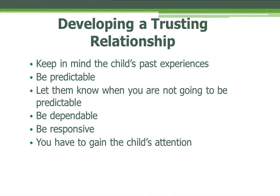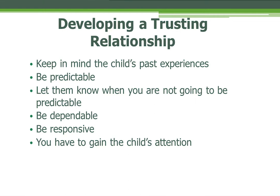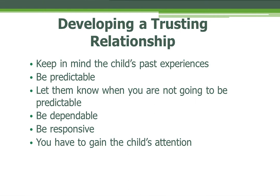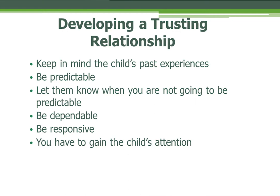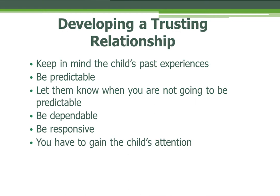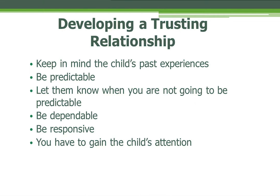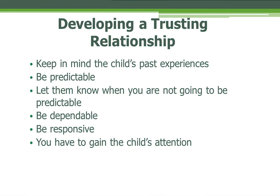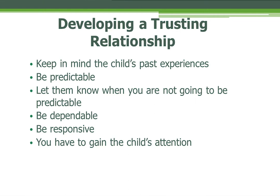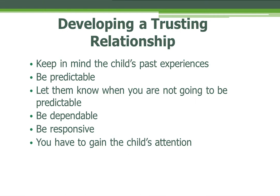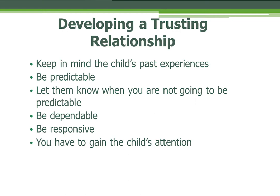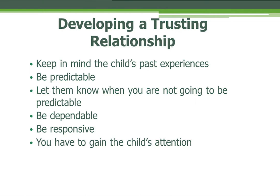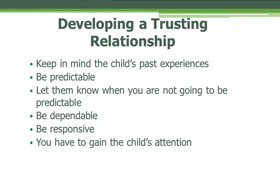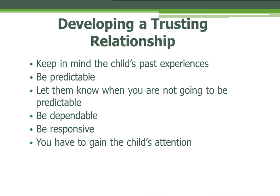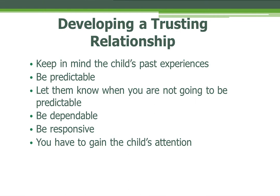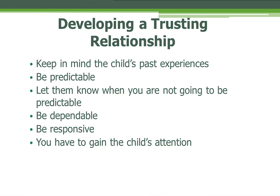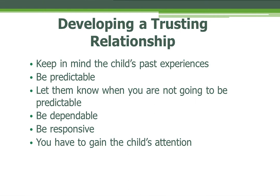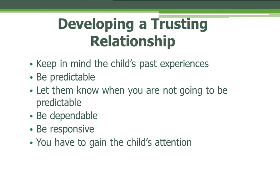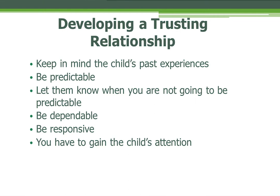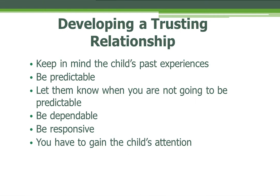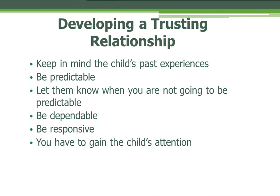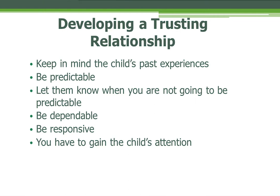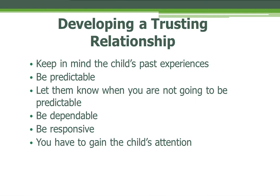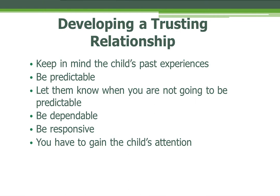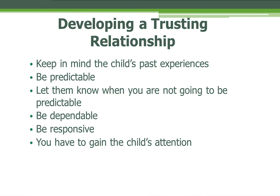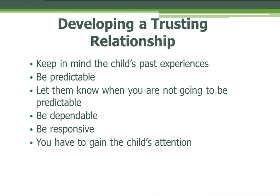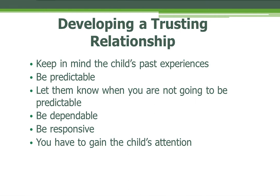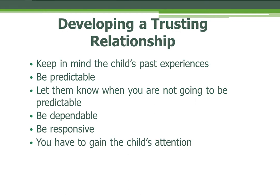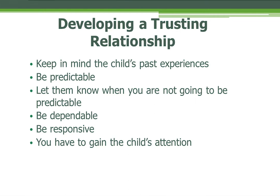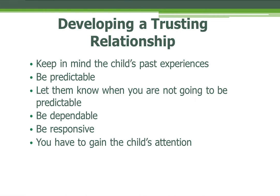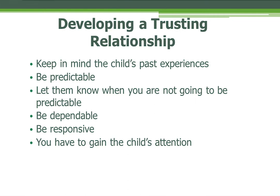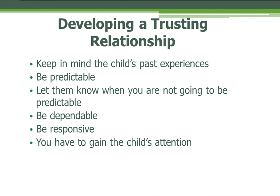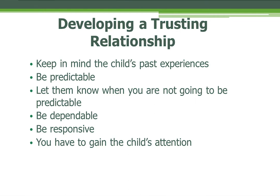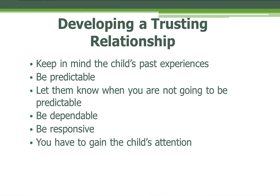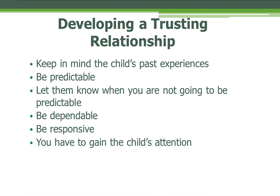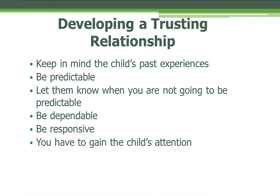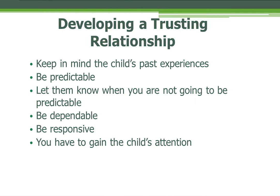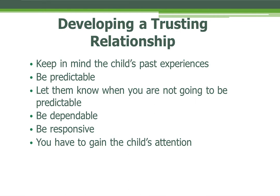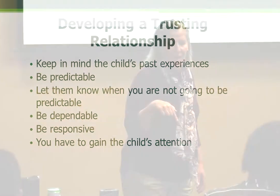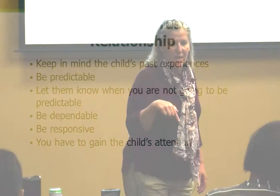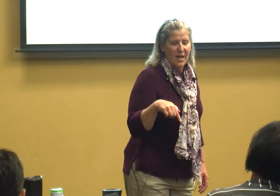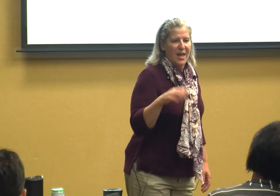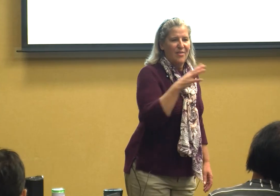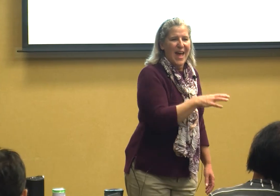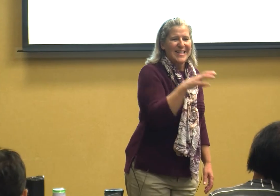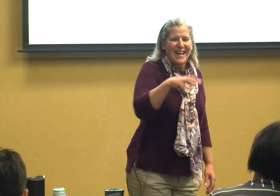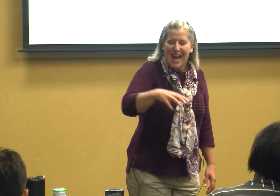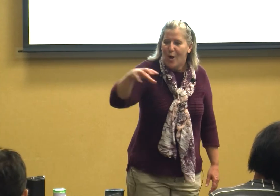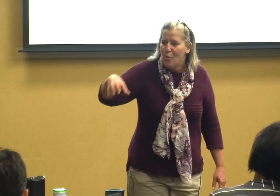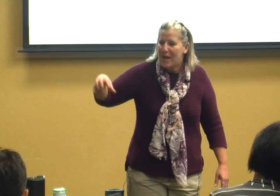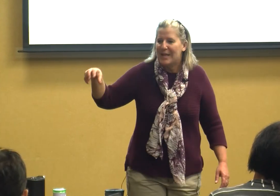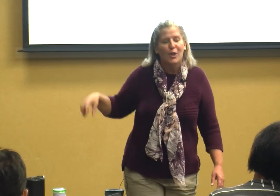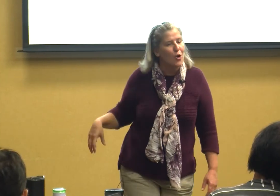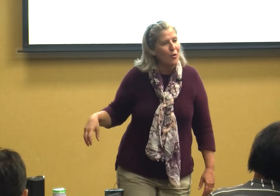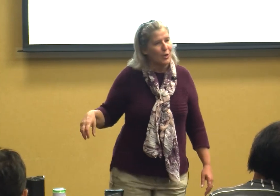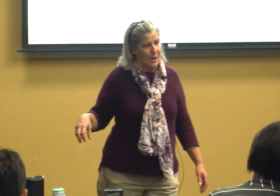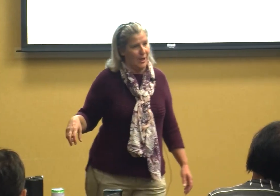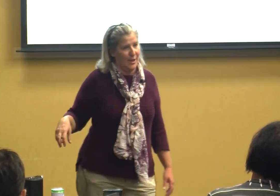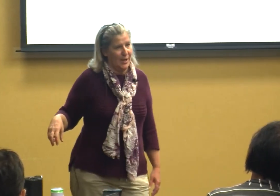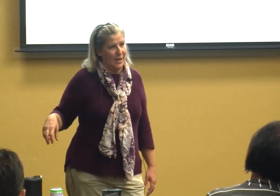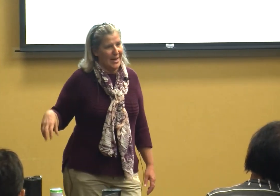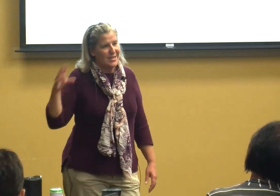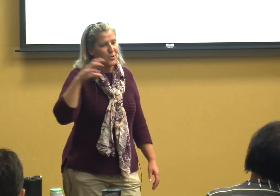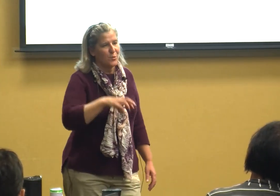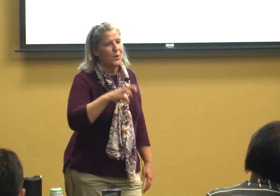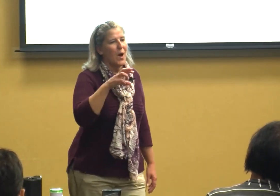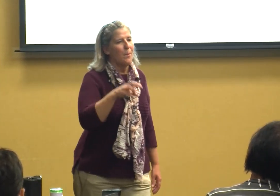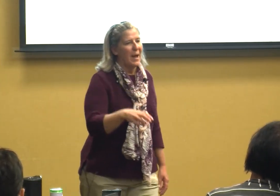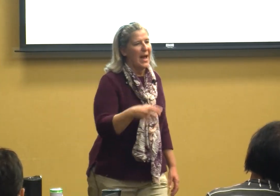thing we have to keep in mind is the child's past experiences that's how learn it's through our past